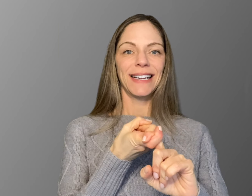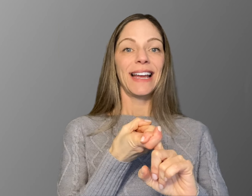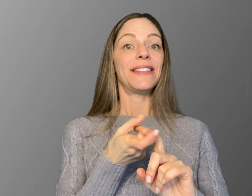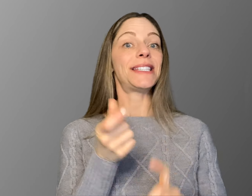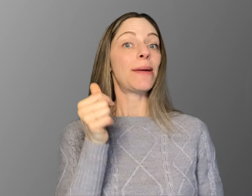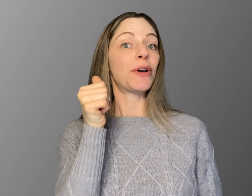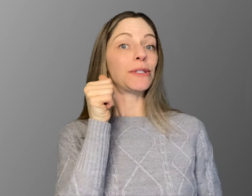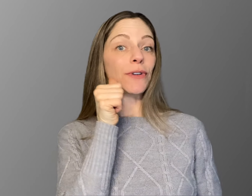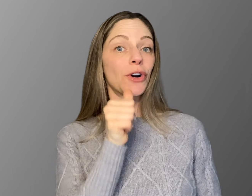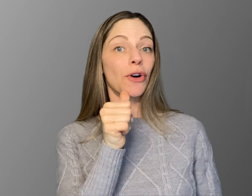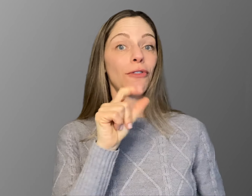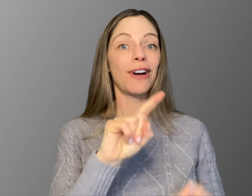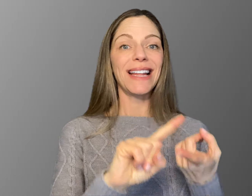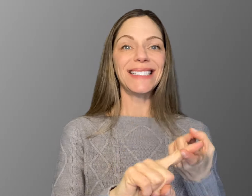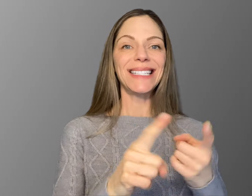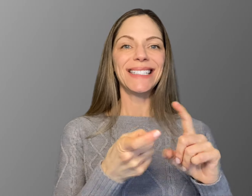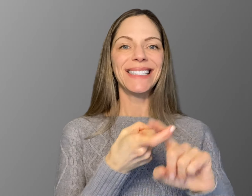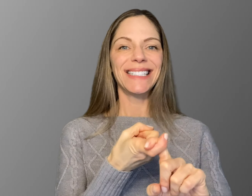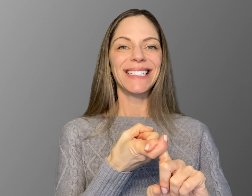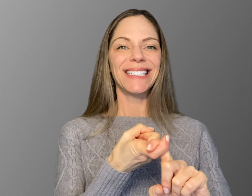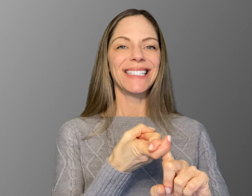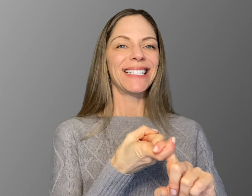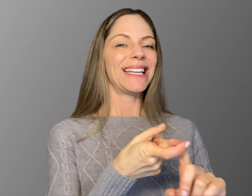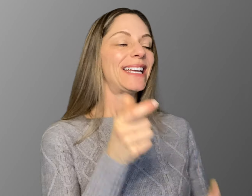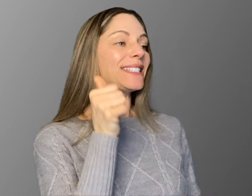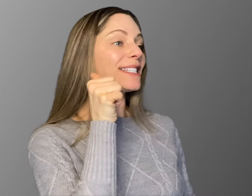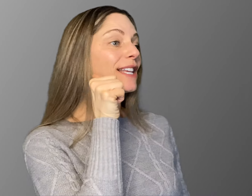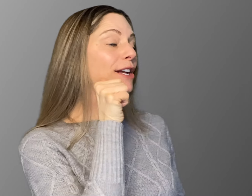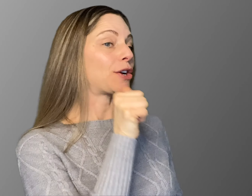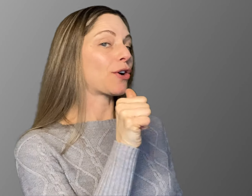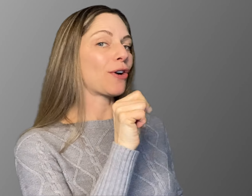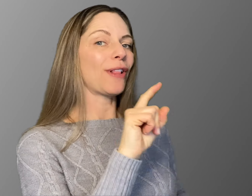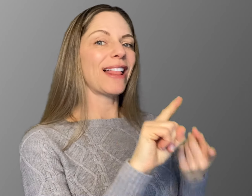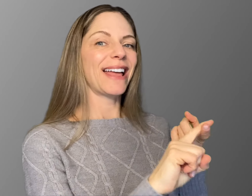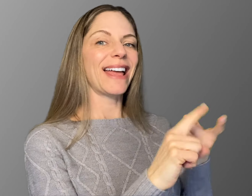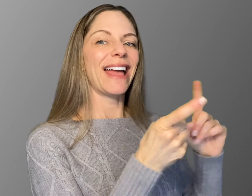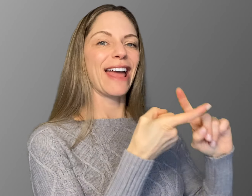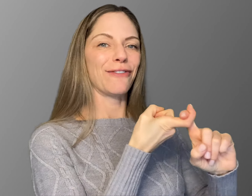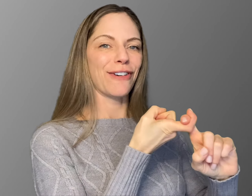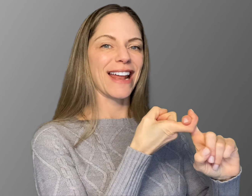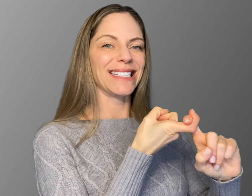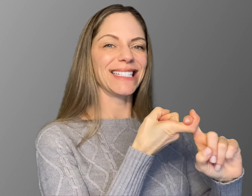The same goes for "girlfriend." It's the sign "girl" and "friend"